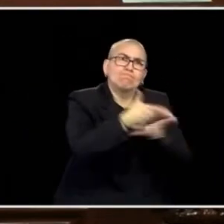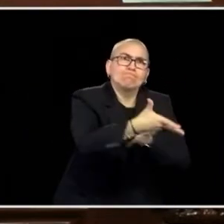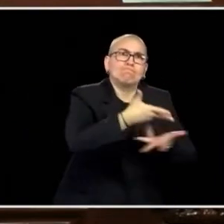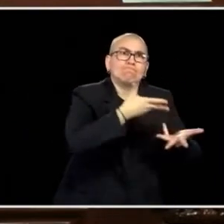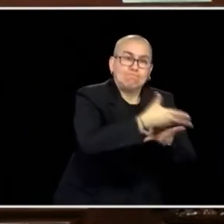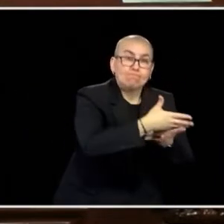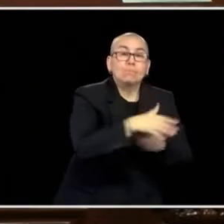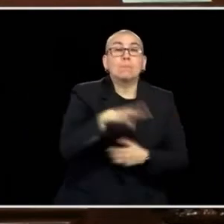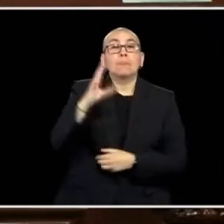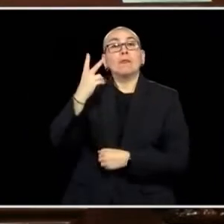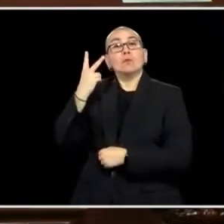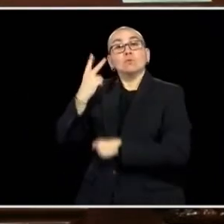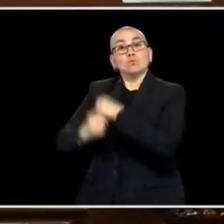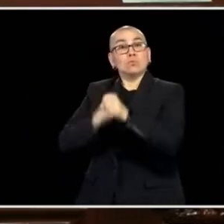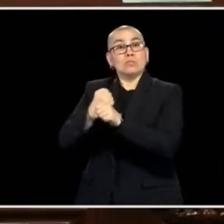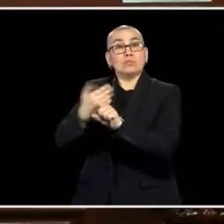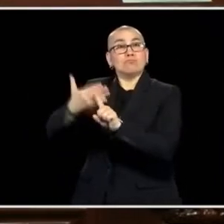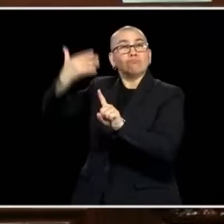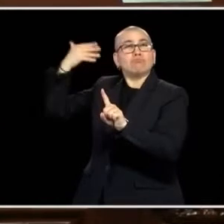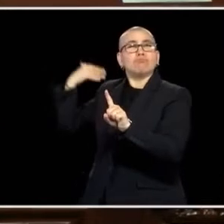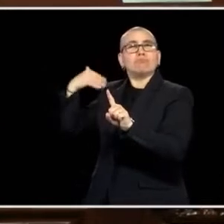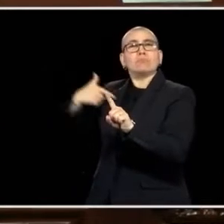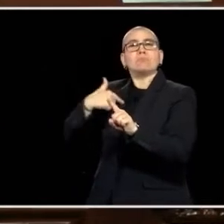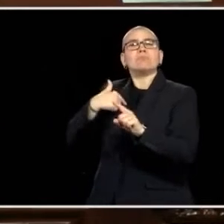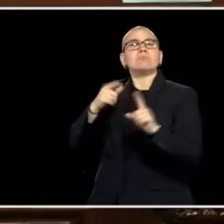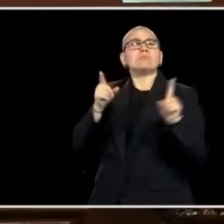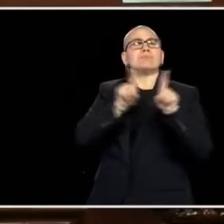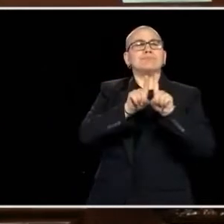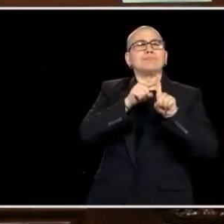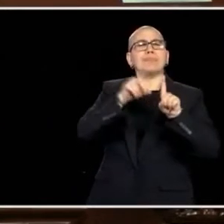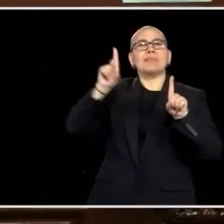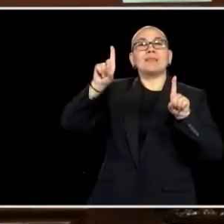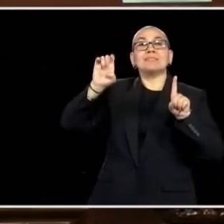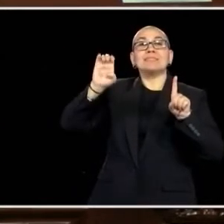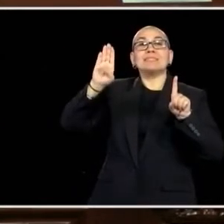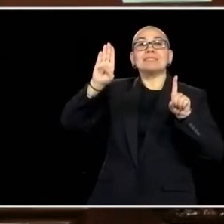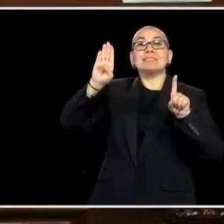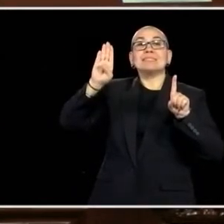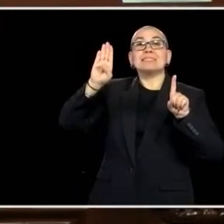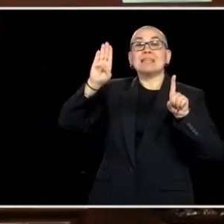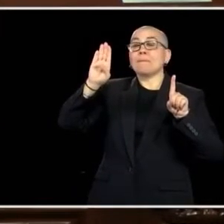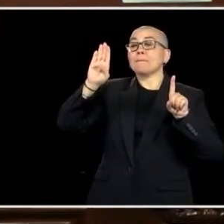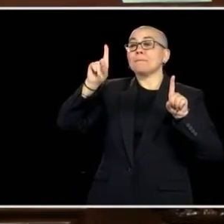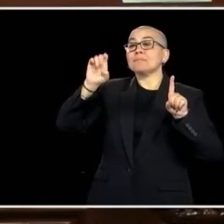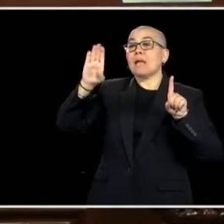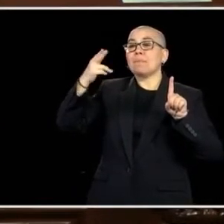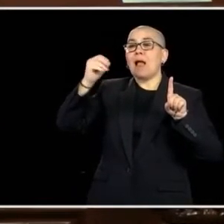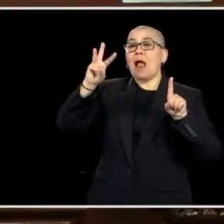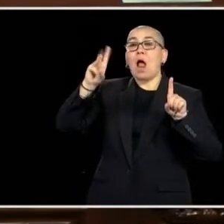A COUPLE YEARS AGO, I HAD THE OPPORTUNITY TO SPEND A DAY WITH DEB HOUSEY, A PERSONAL CARE ATTENDANT.